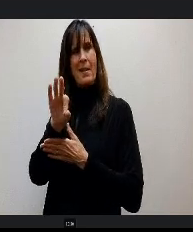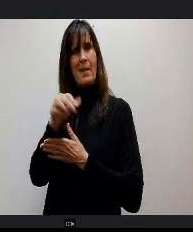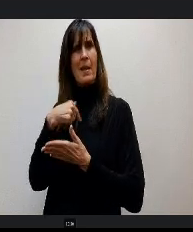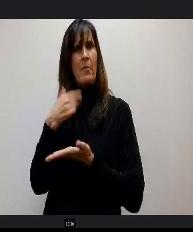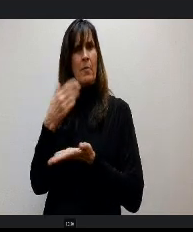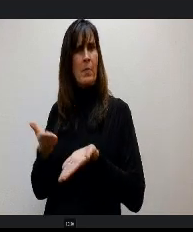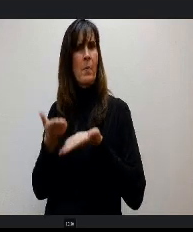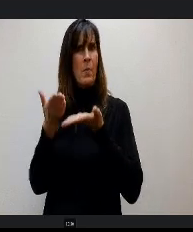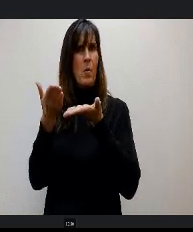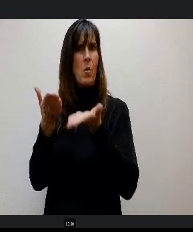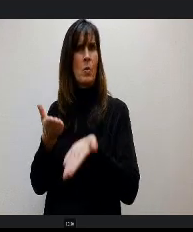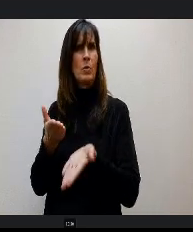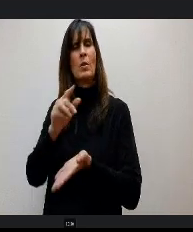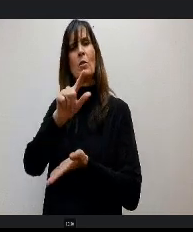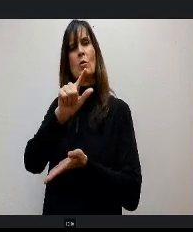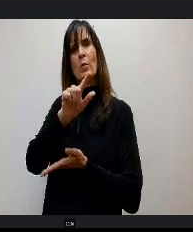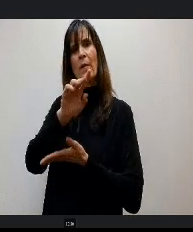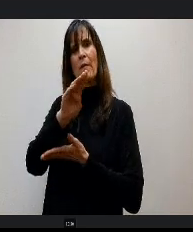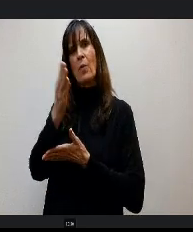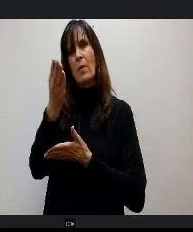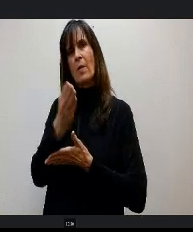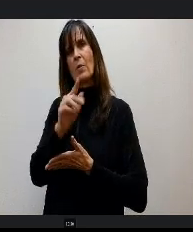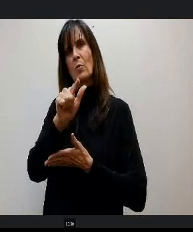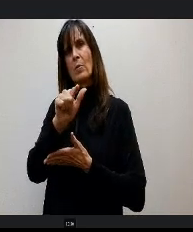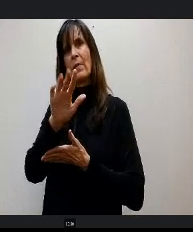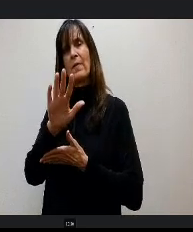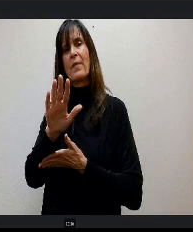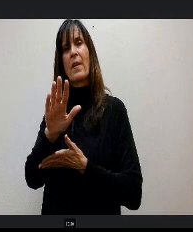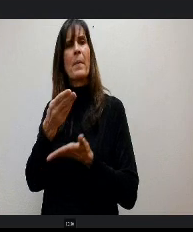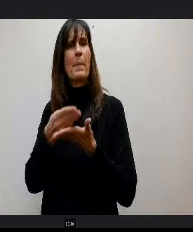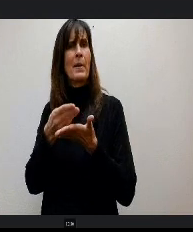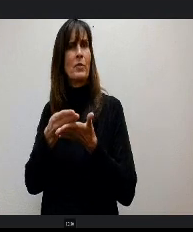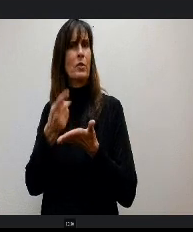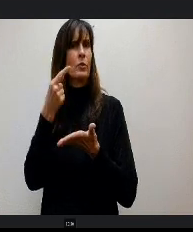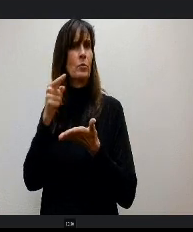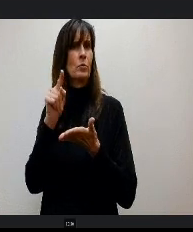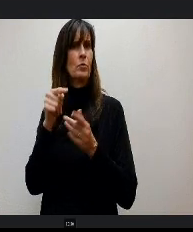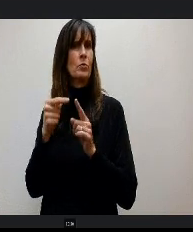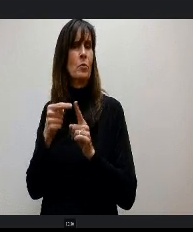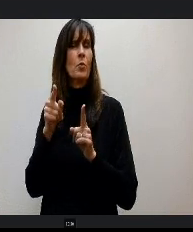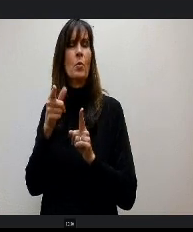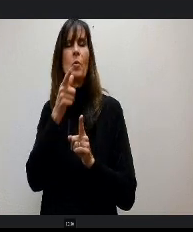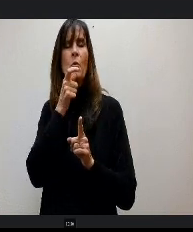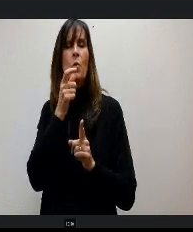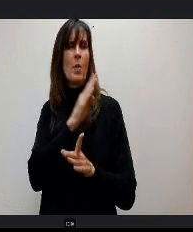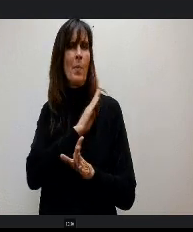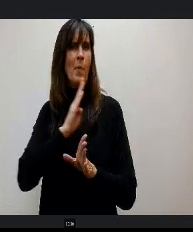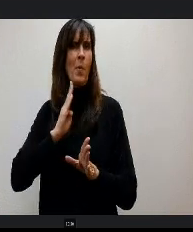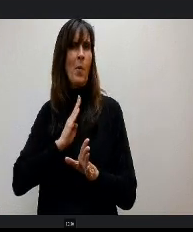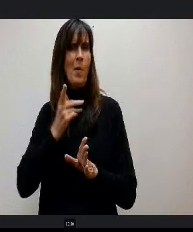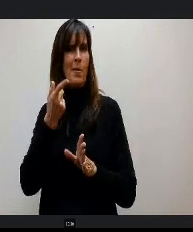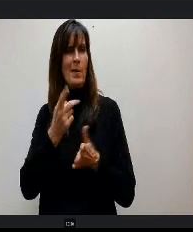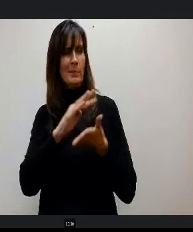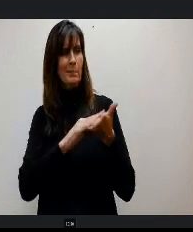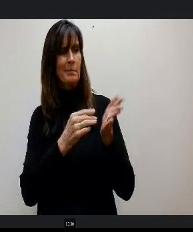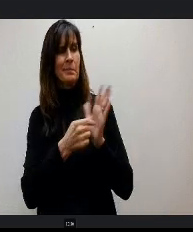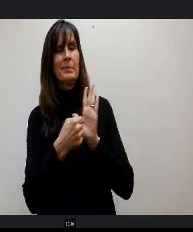2425 budget to the Board. Tonight's report that you have in front of you summarizes the revenue assumptions that form the